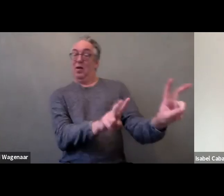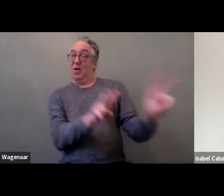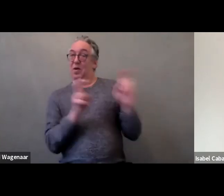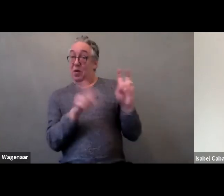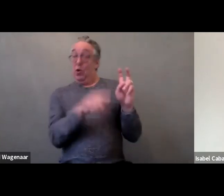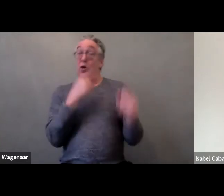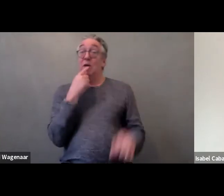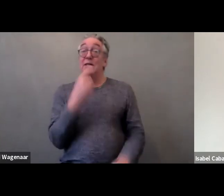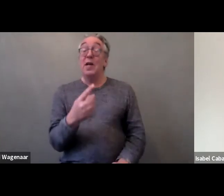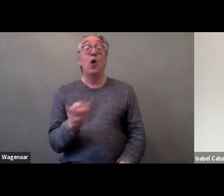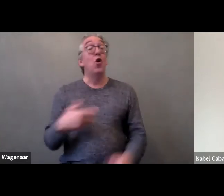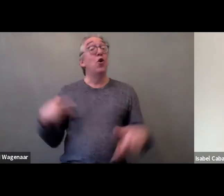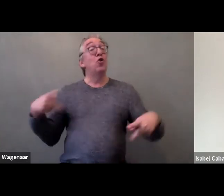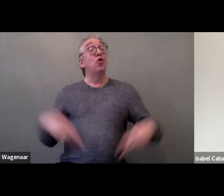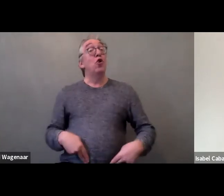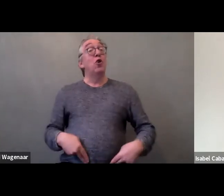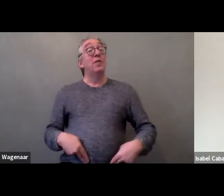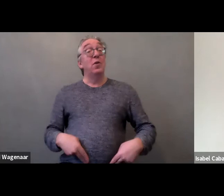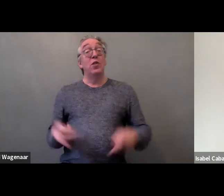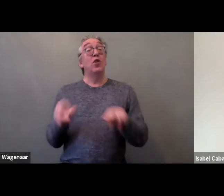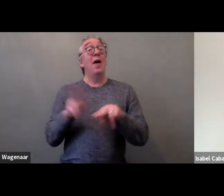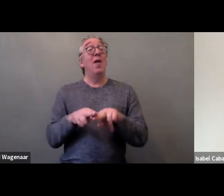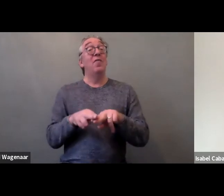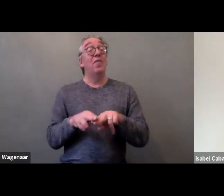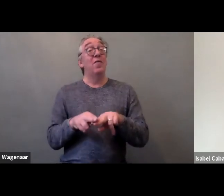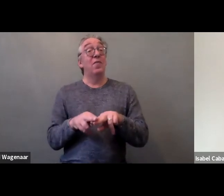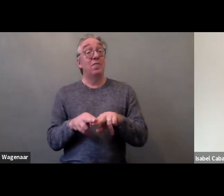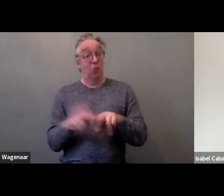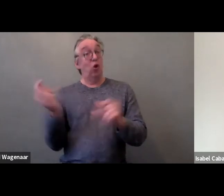Sterilization agreed by judicial body in the case of persons